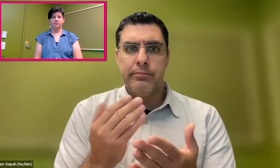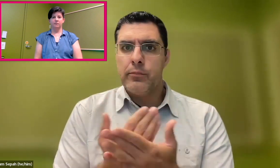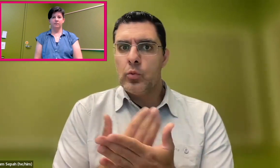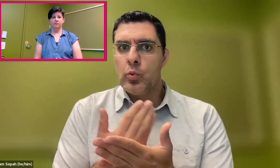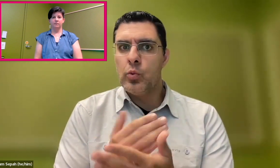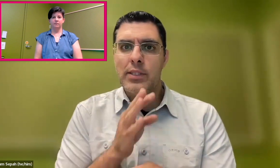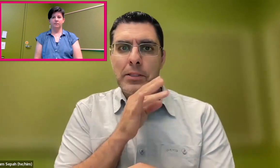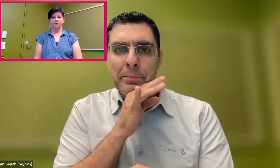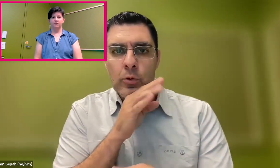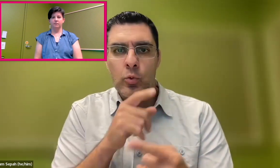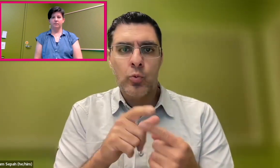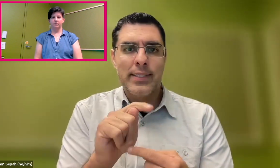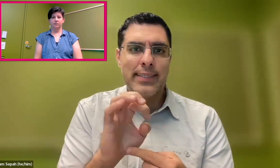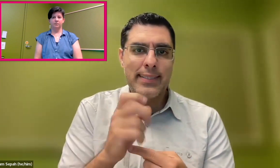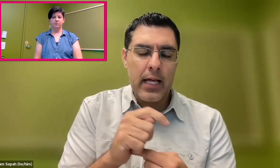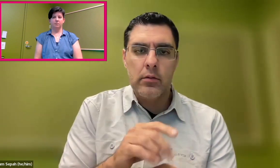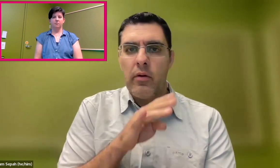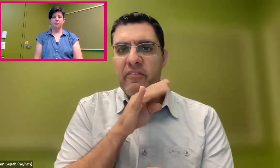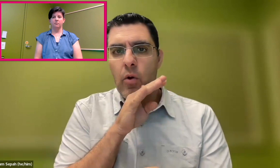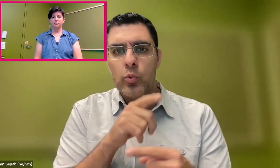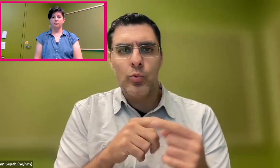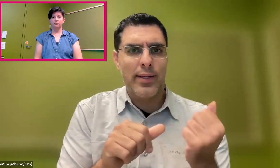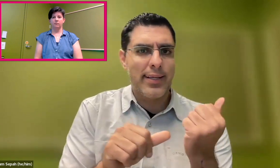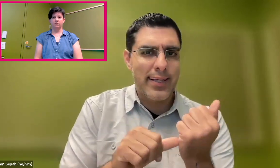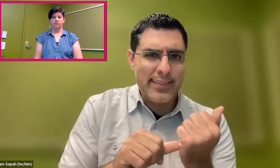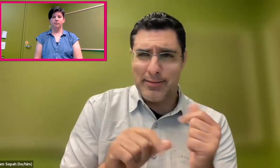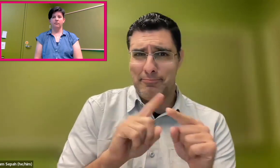As you know, there's a lot of speech-to-text technology,